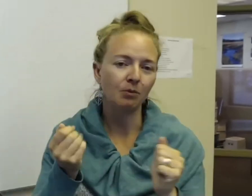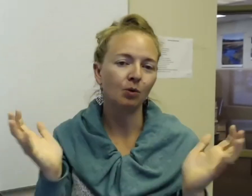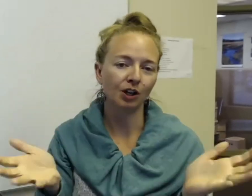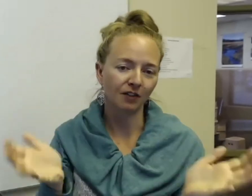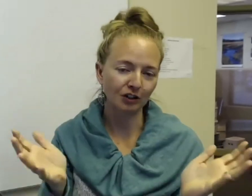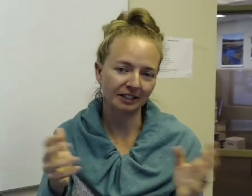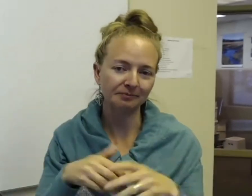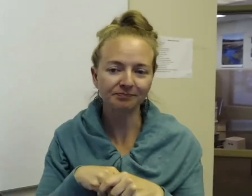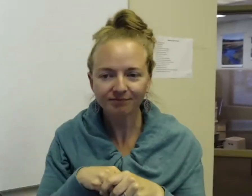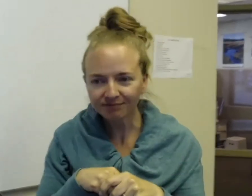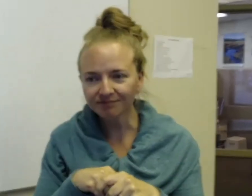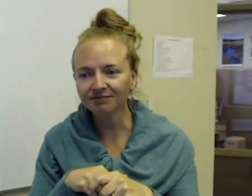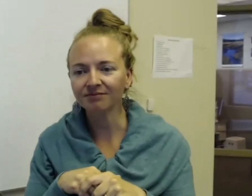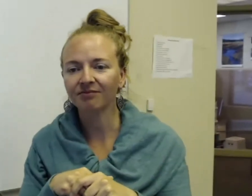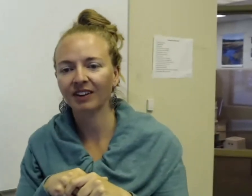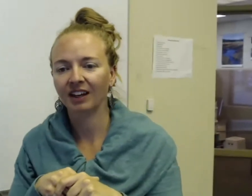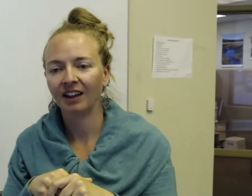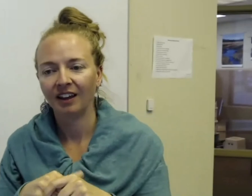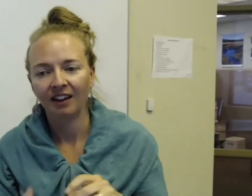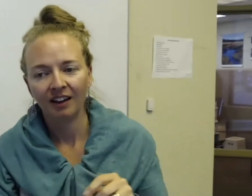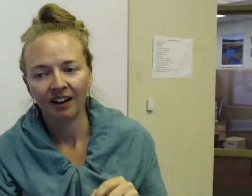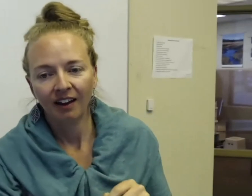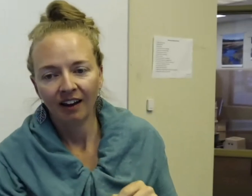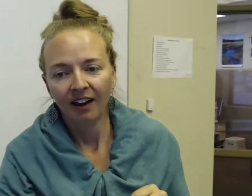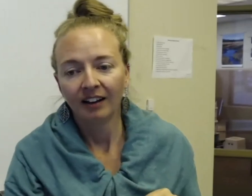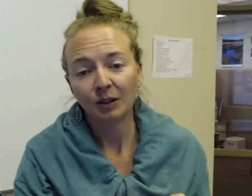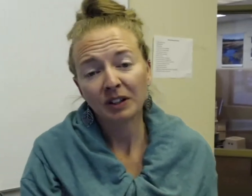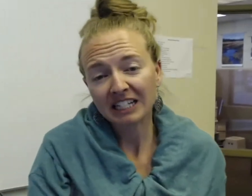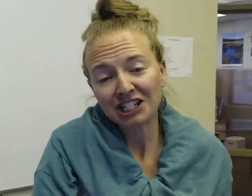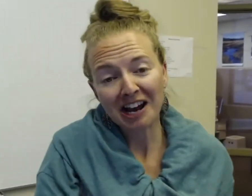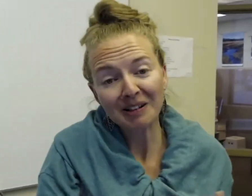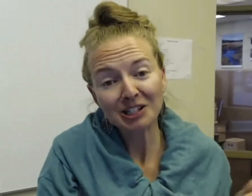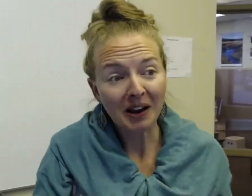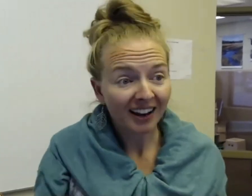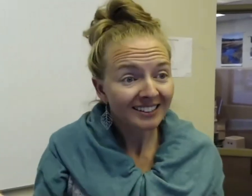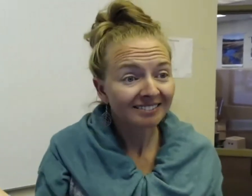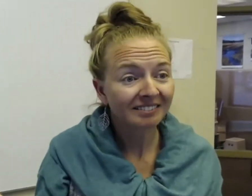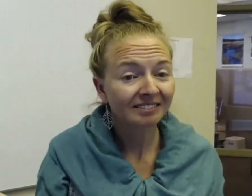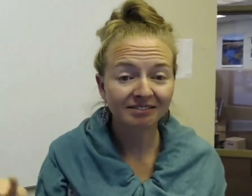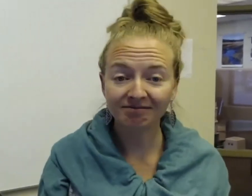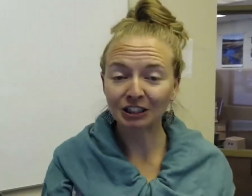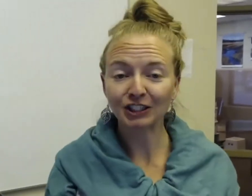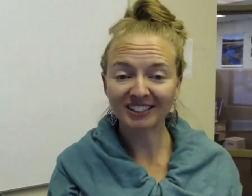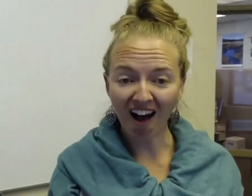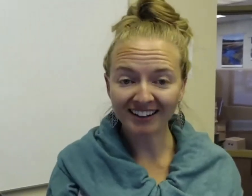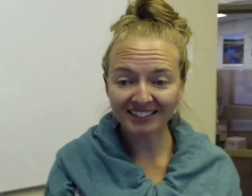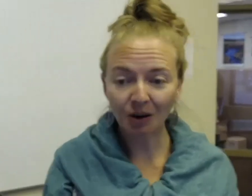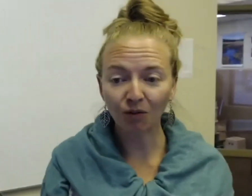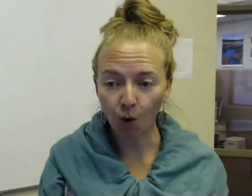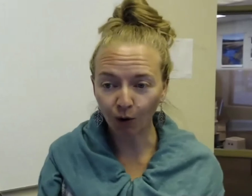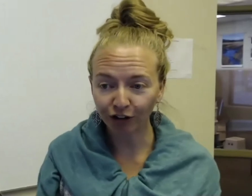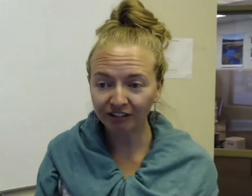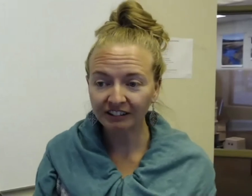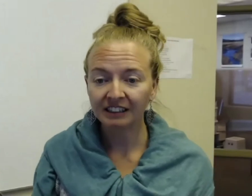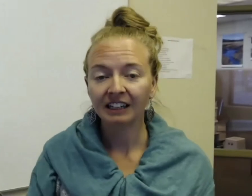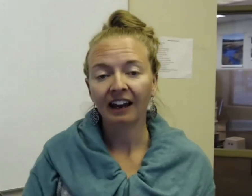who are conversing. So really I just challenge you guys. Use your signs going forward, and